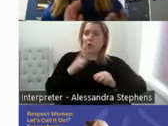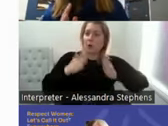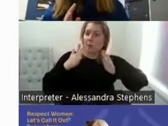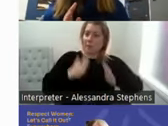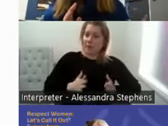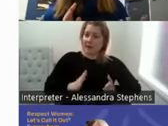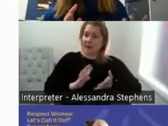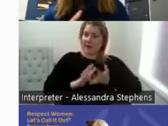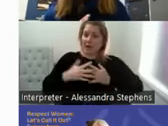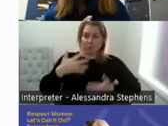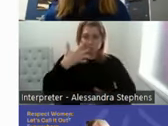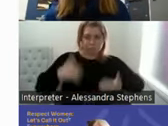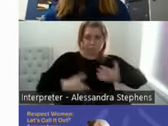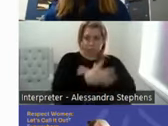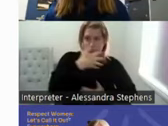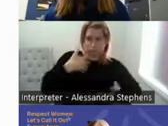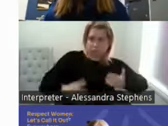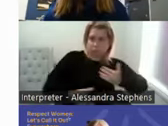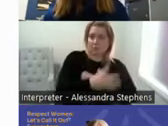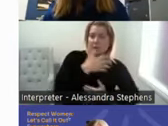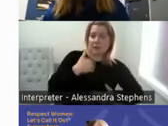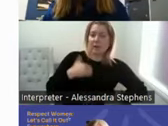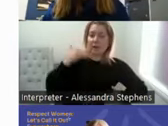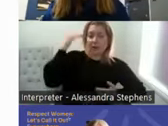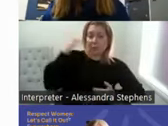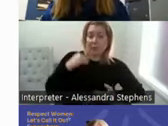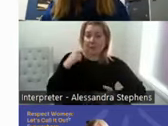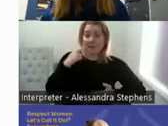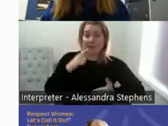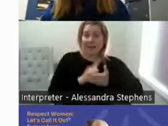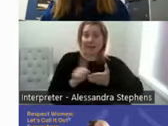And this woman reported her first ever orgasm in her eighties